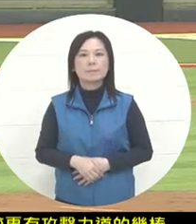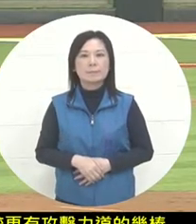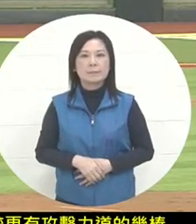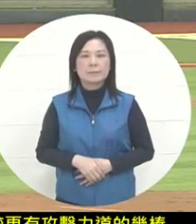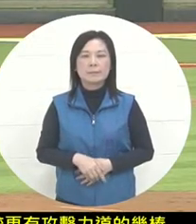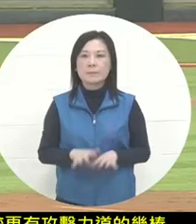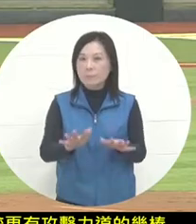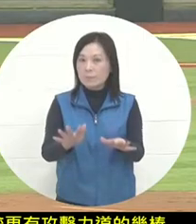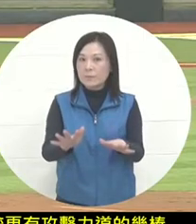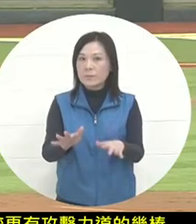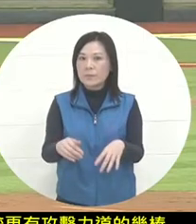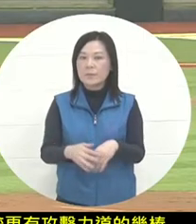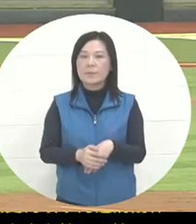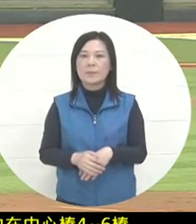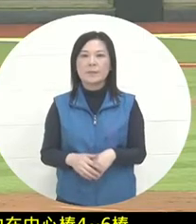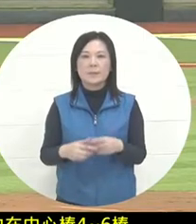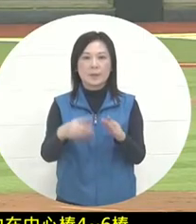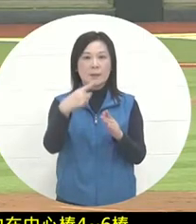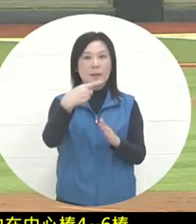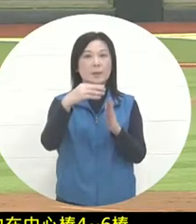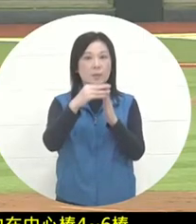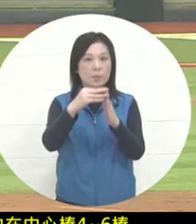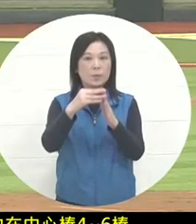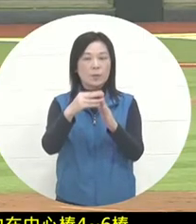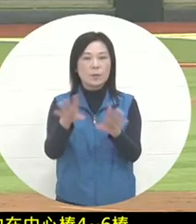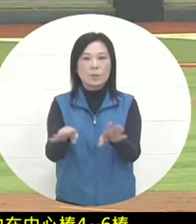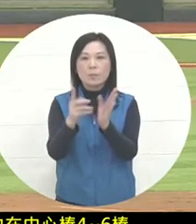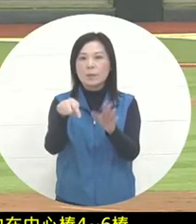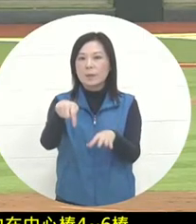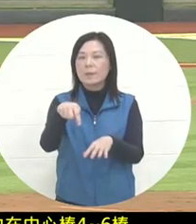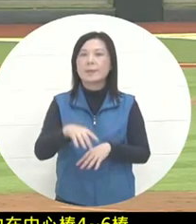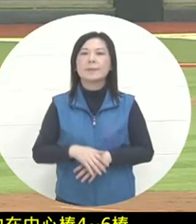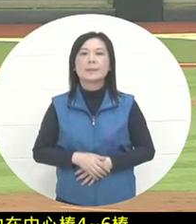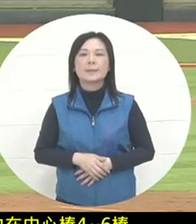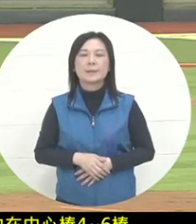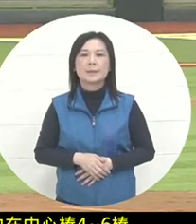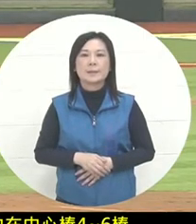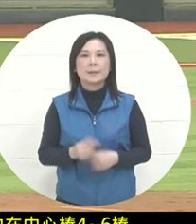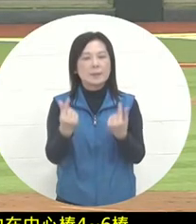, now in the first game. The start of the first inning of this game was a bit like the Japanese, uh,